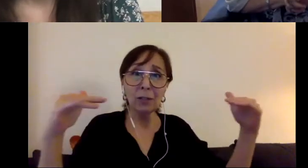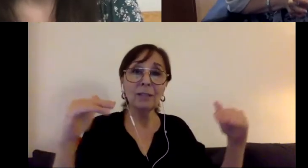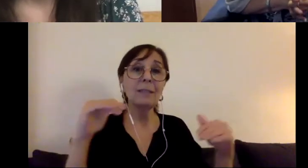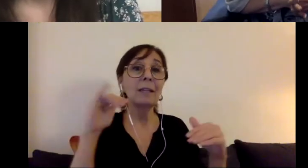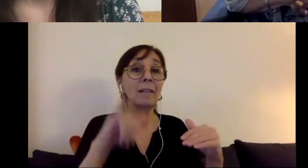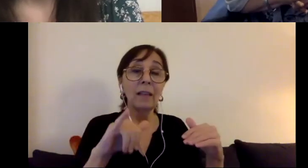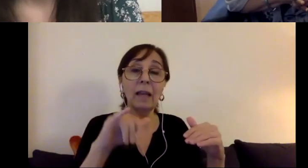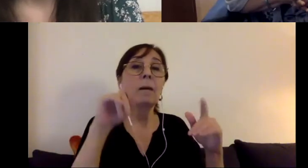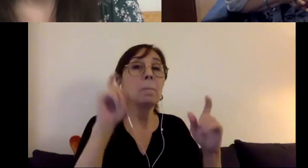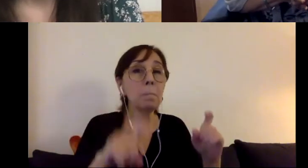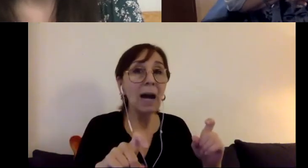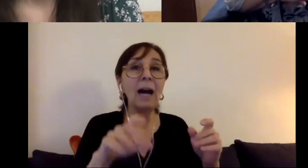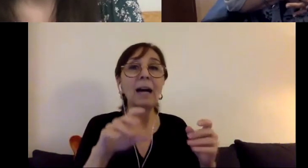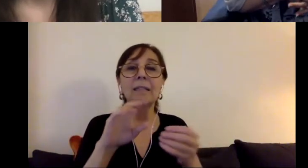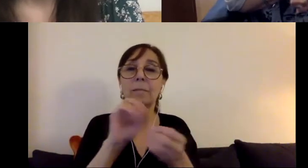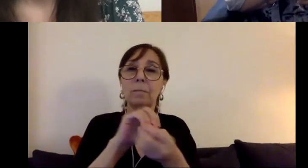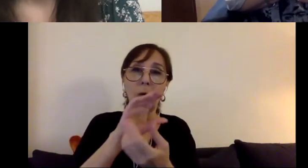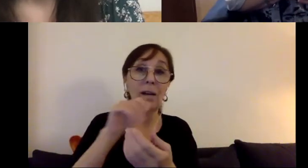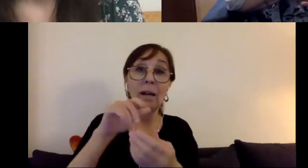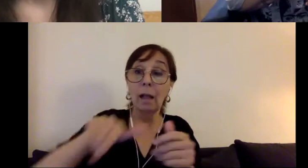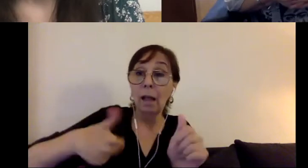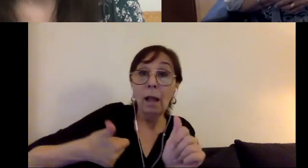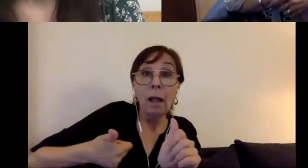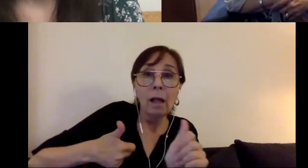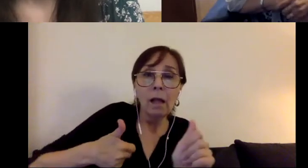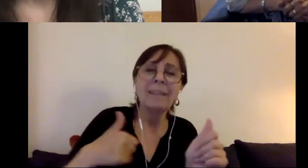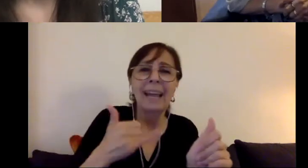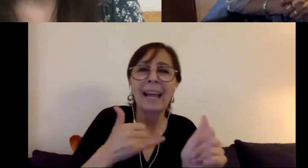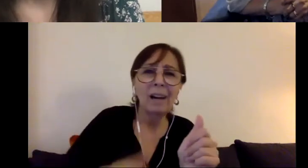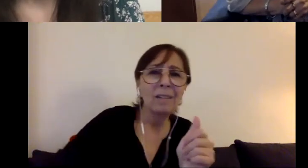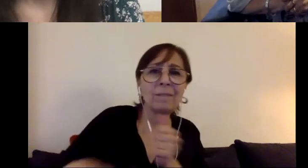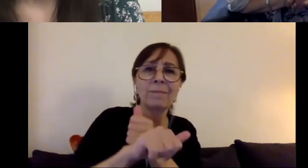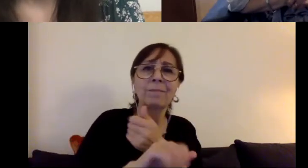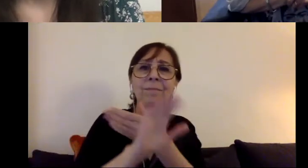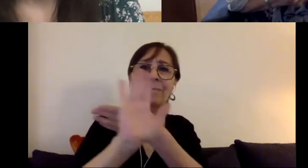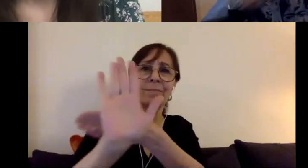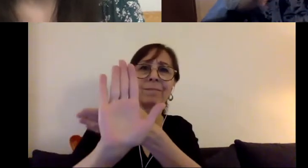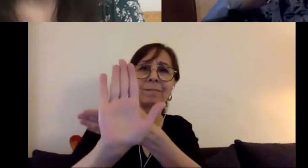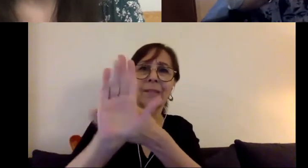front and center, if in my view we're ever gonna really attain the level of